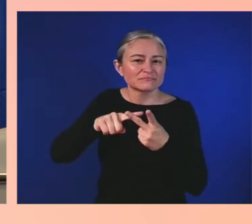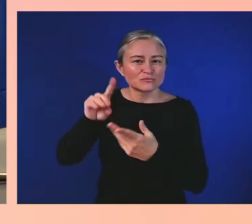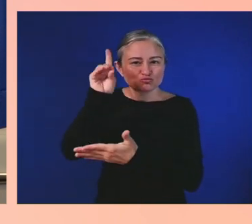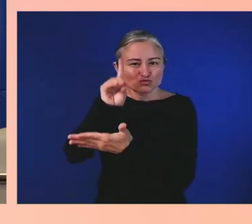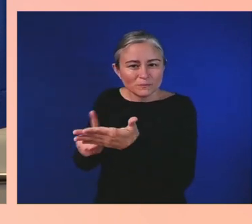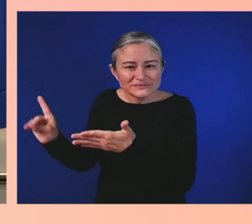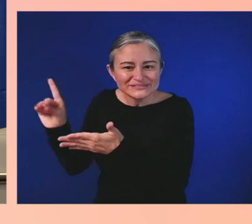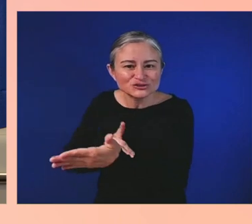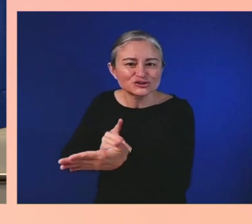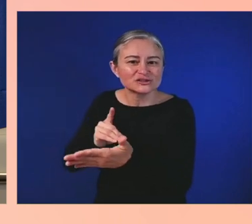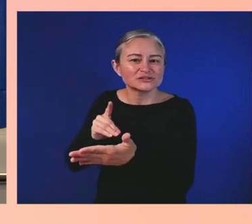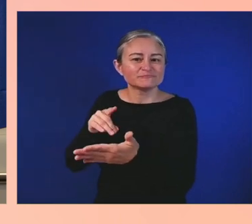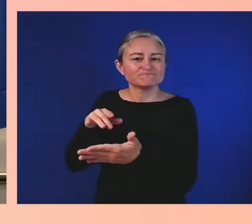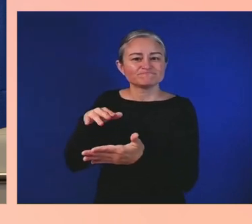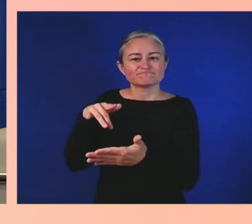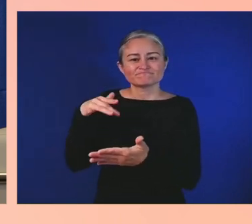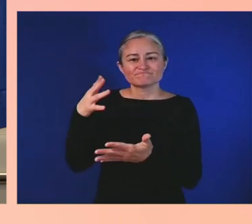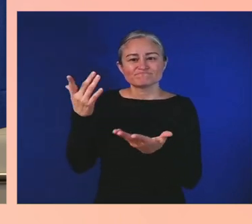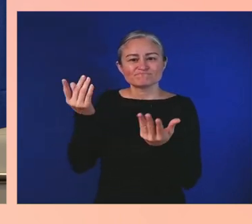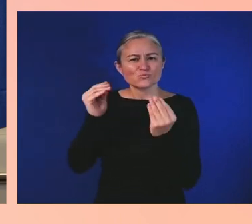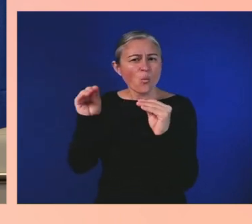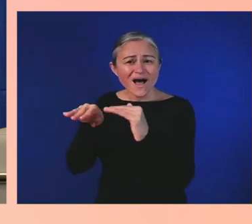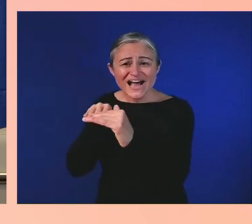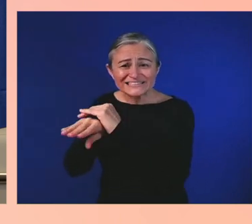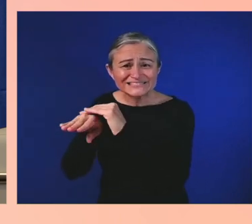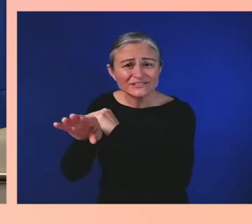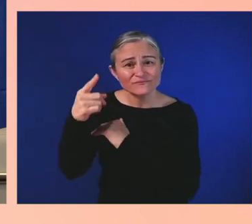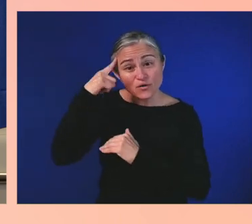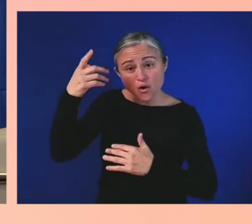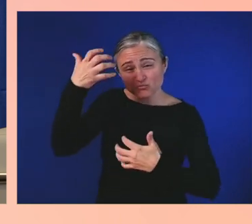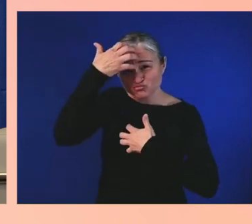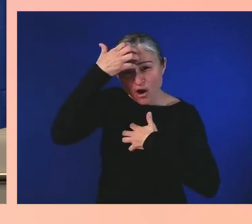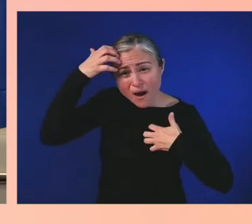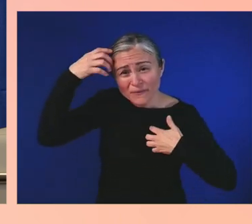trauma for all manner of things.